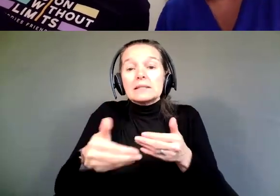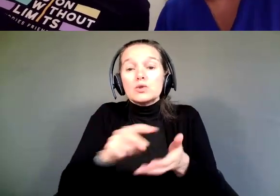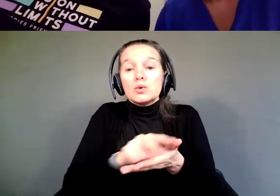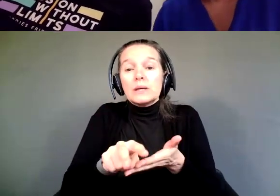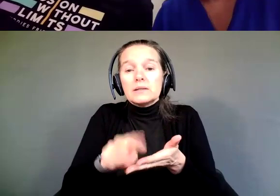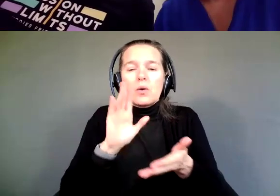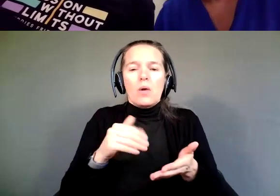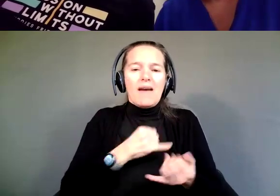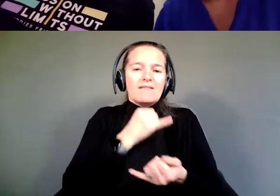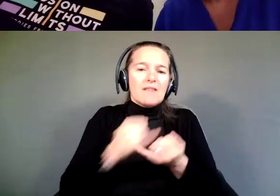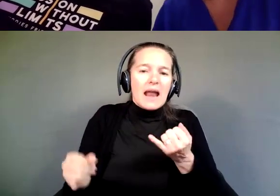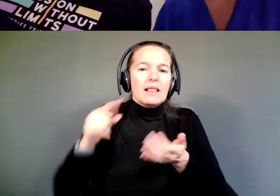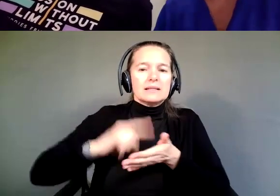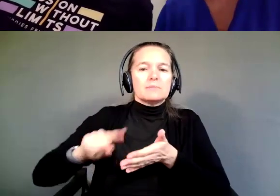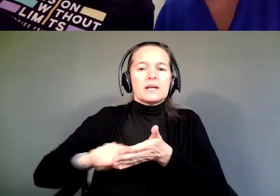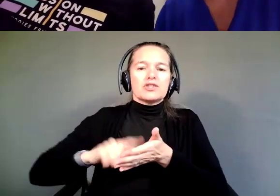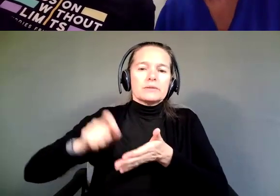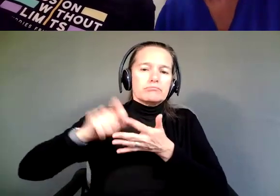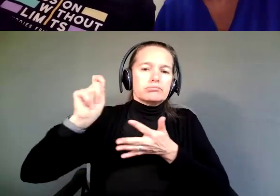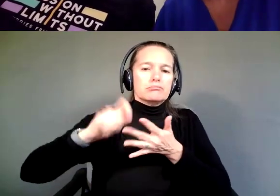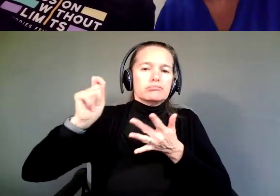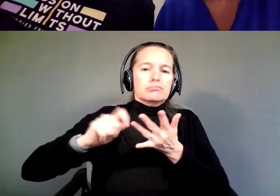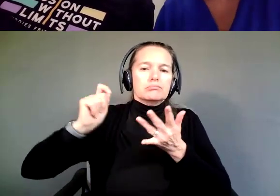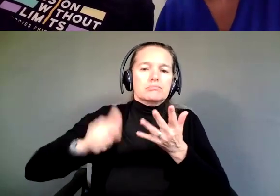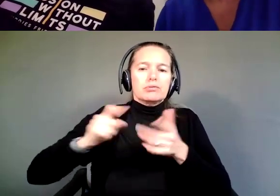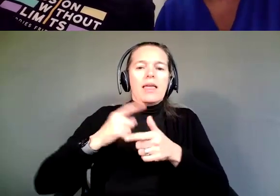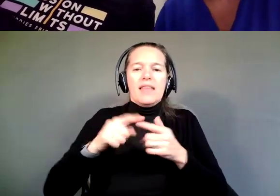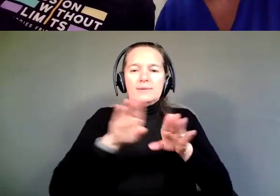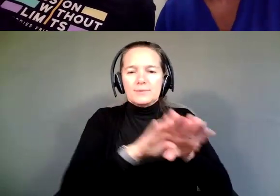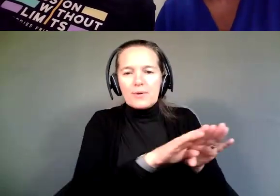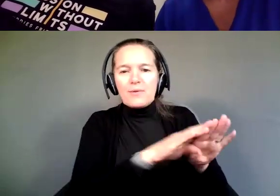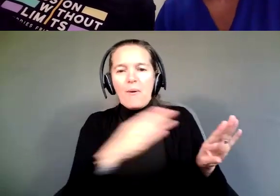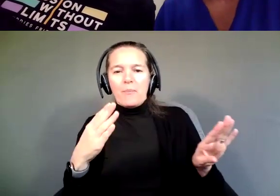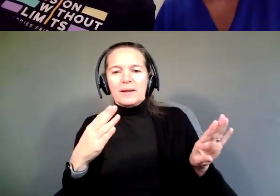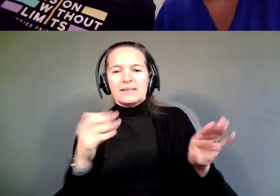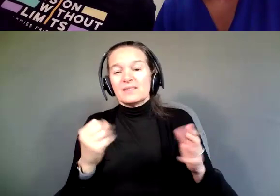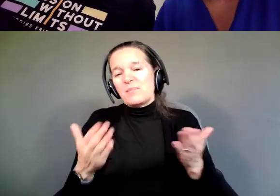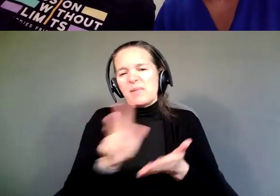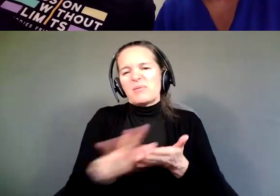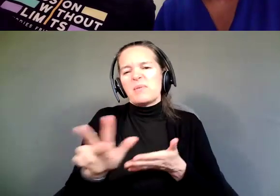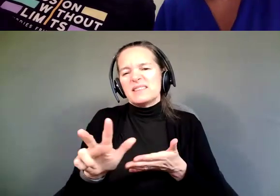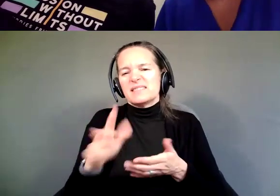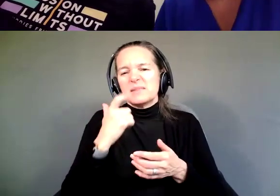final inspections done and the doors open. So, that's our maybe three weeks, because then we've got to order the food and get the